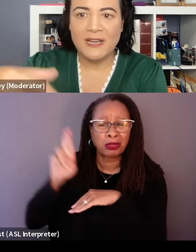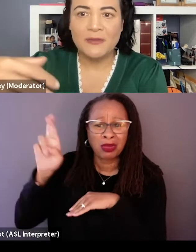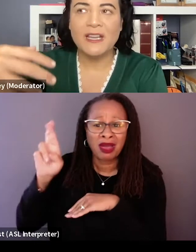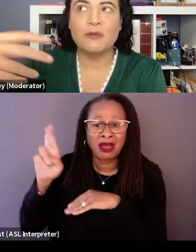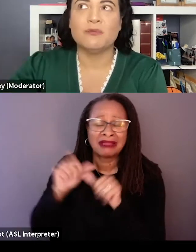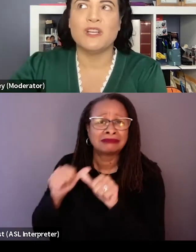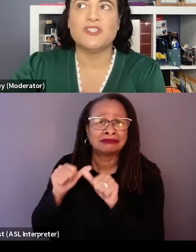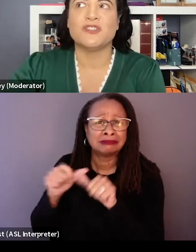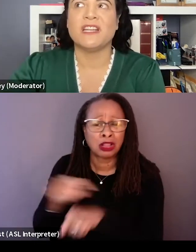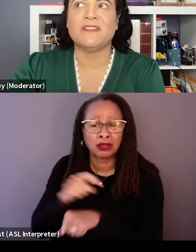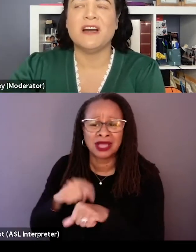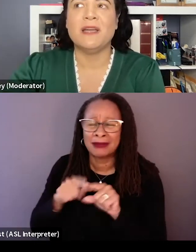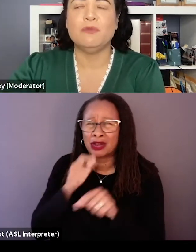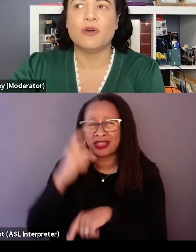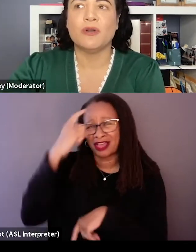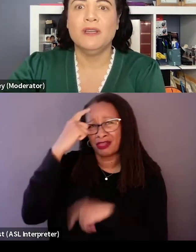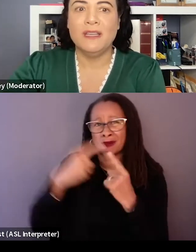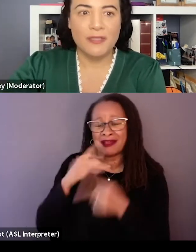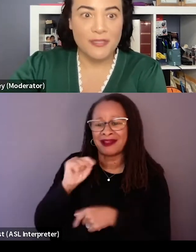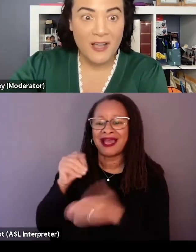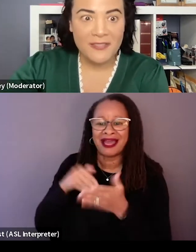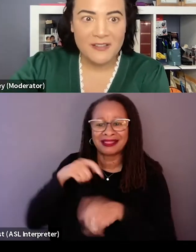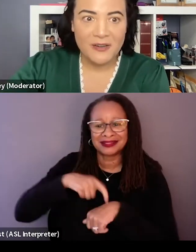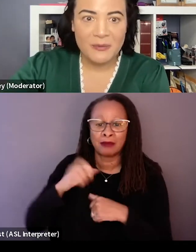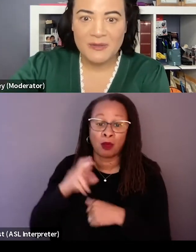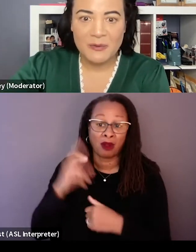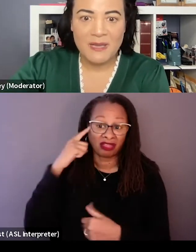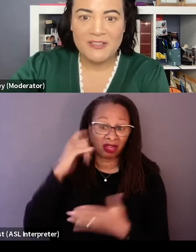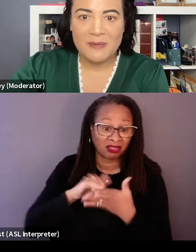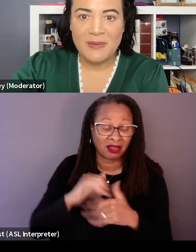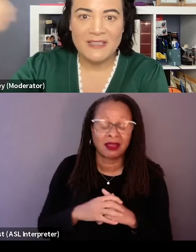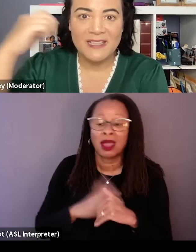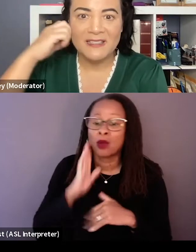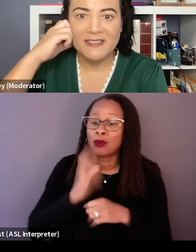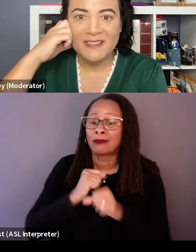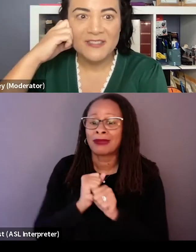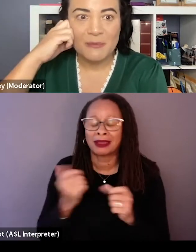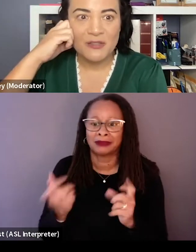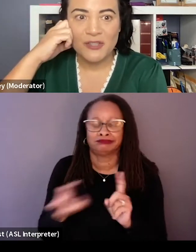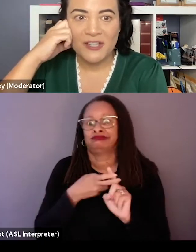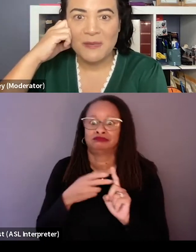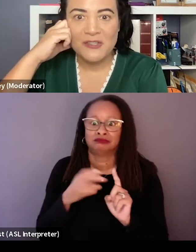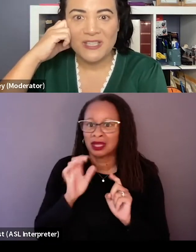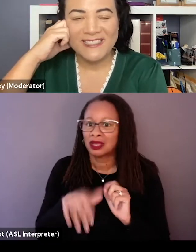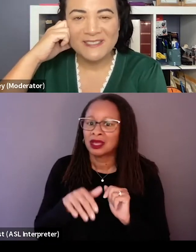but I don't think I really registered it at the time, nor even thought that it would make such a compelling subject for a documentary.